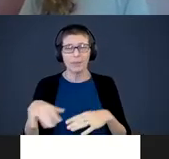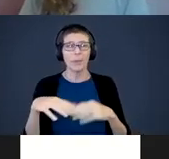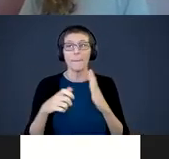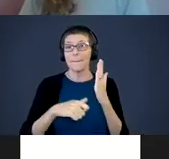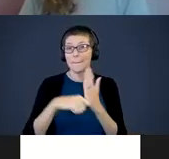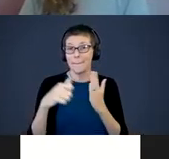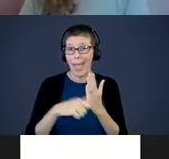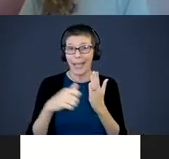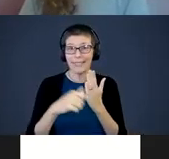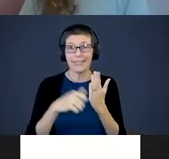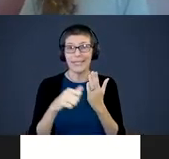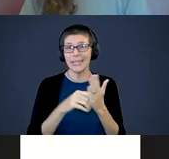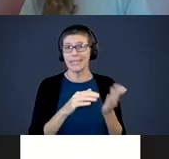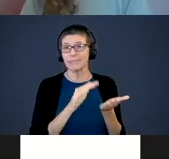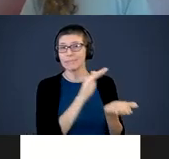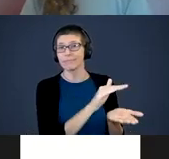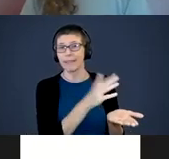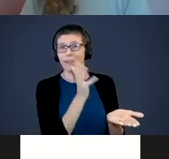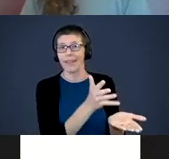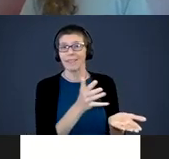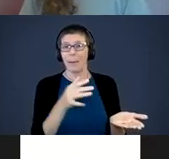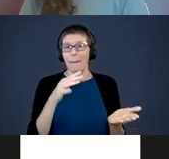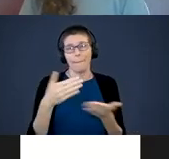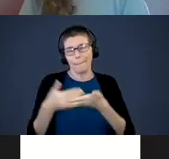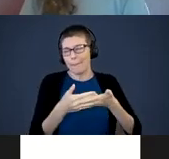care if they get destroyed. Babies are going to destroy any kind of paper you put in their way.